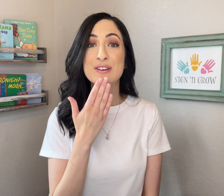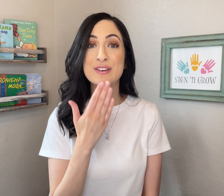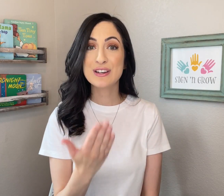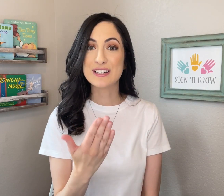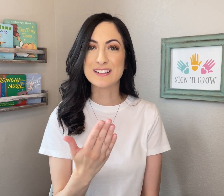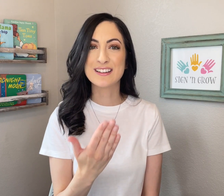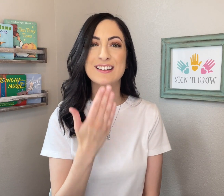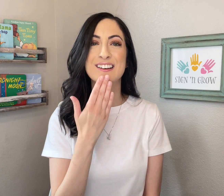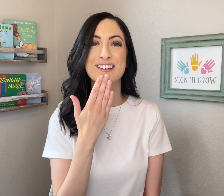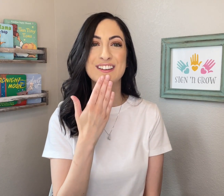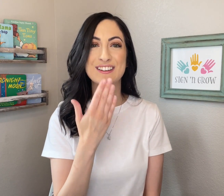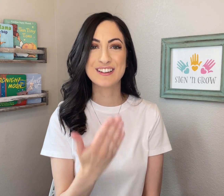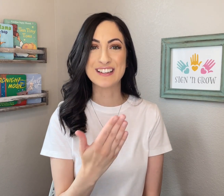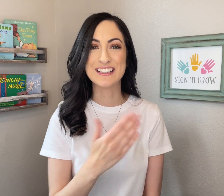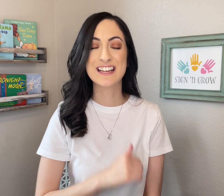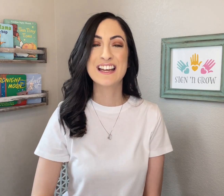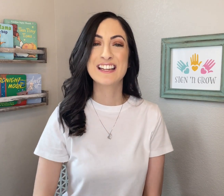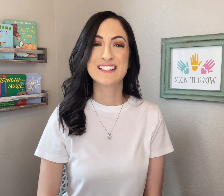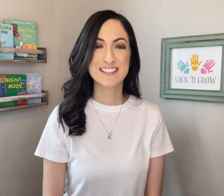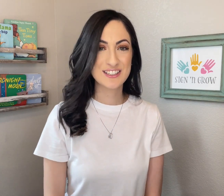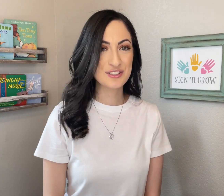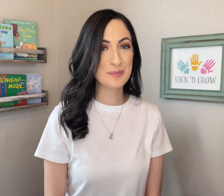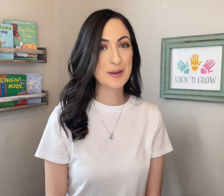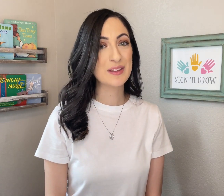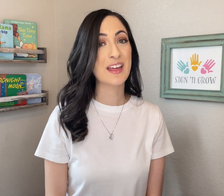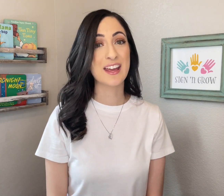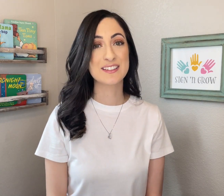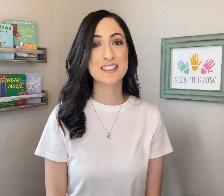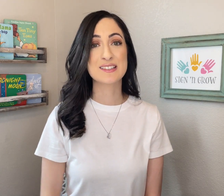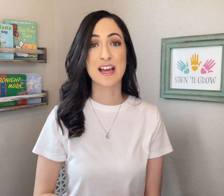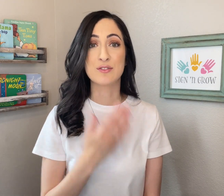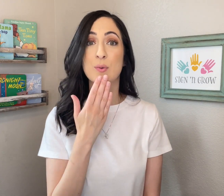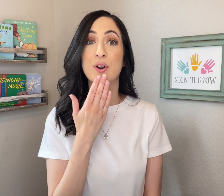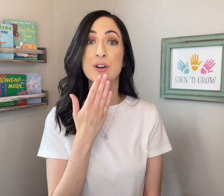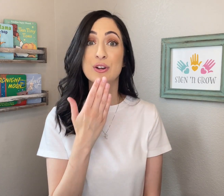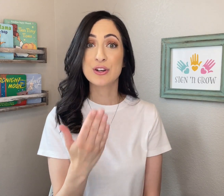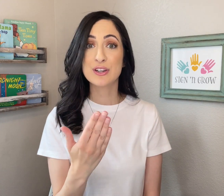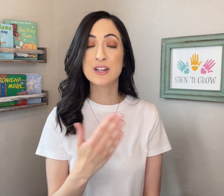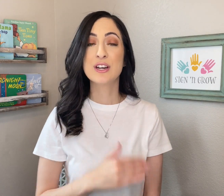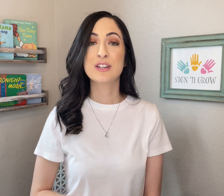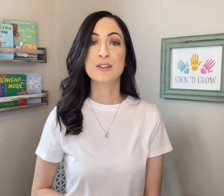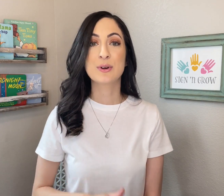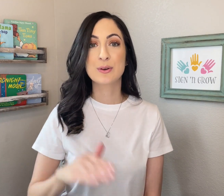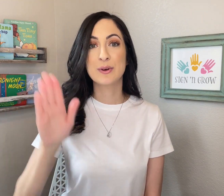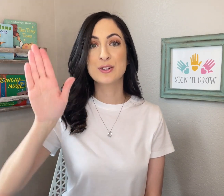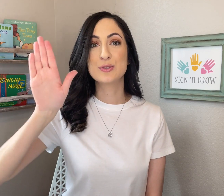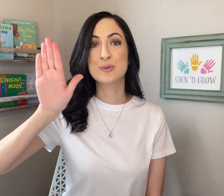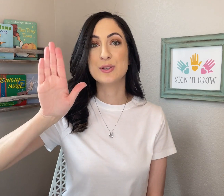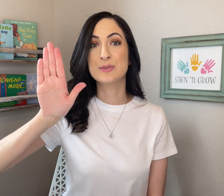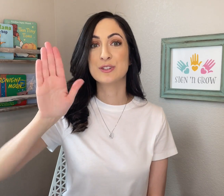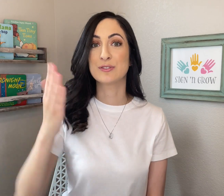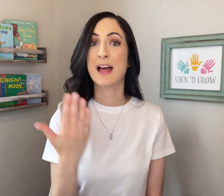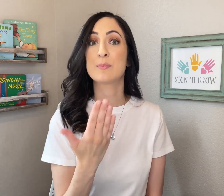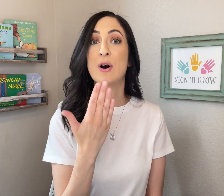GOOD. GOOD. To teach your baby the ASL sign for GOOD, you are going to use your flat